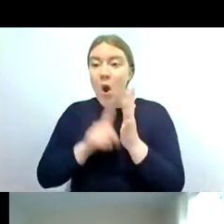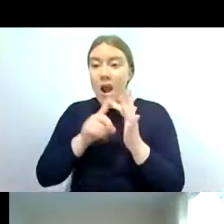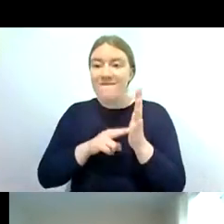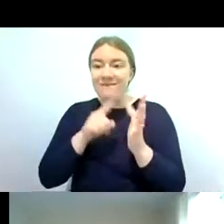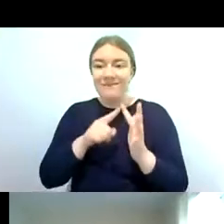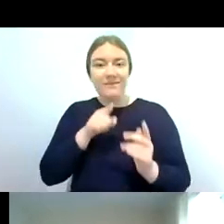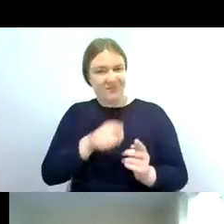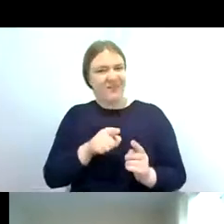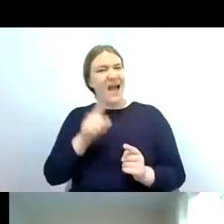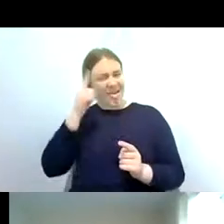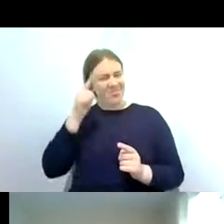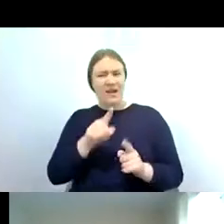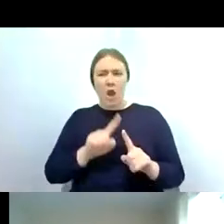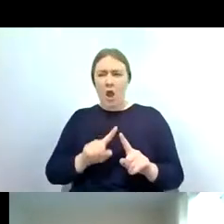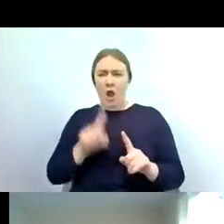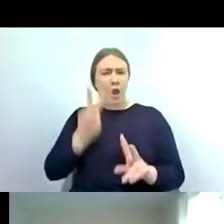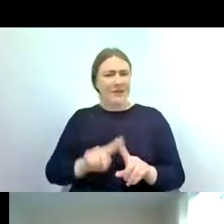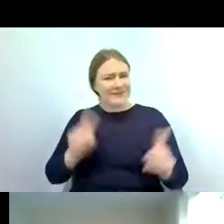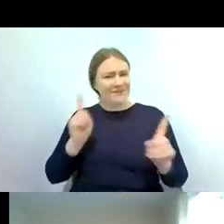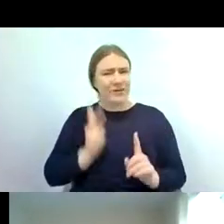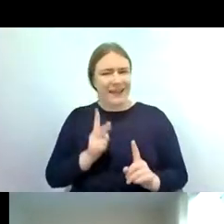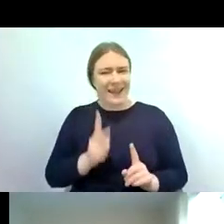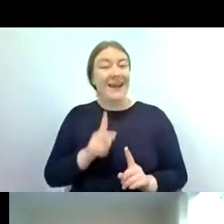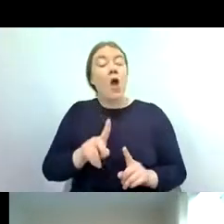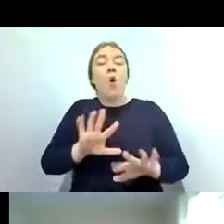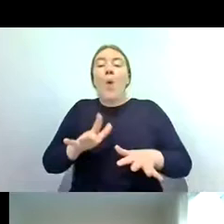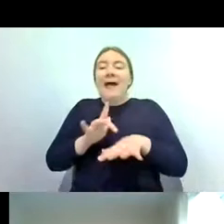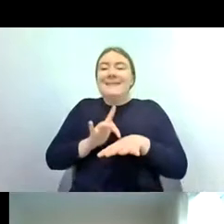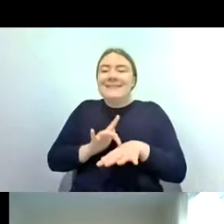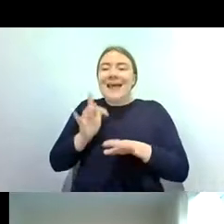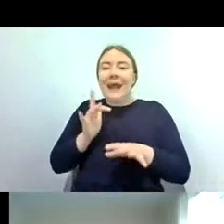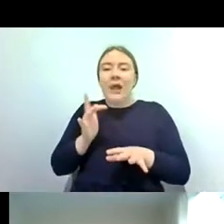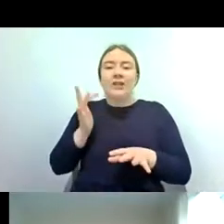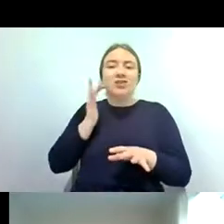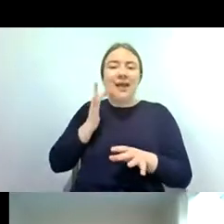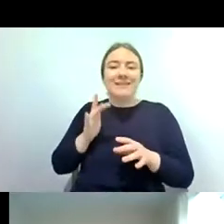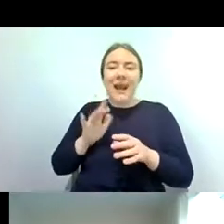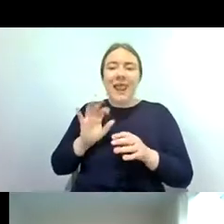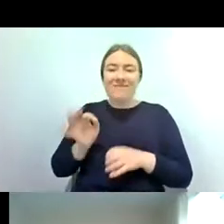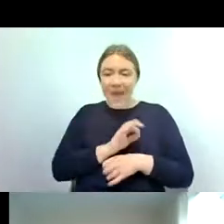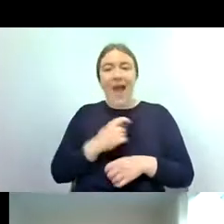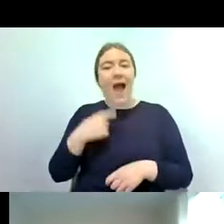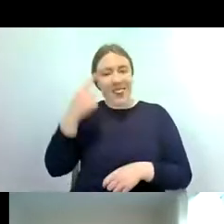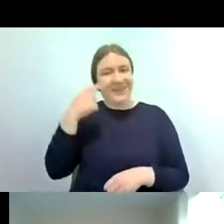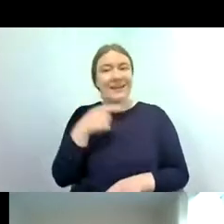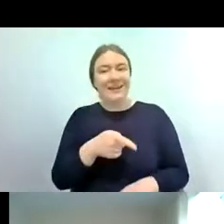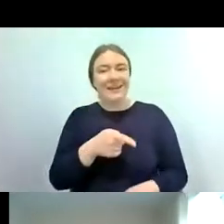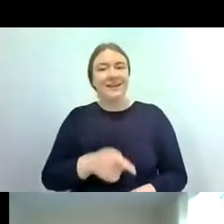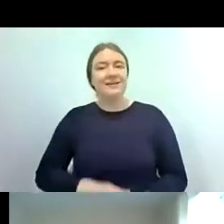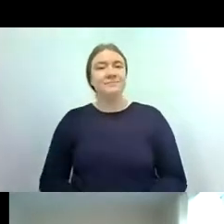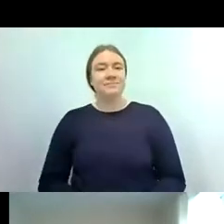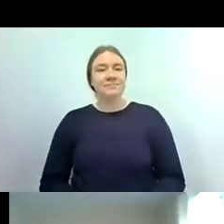from the other groups it's quite a dainty uh delicate looking mayfly i think so these have um